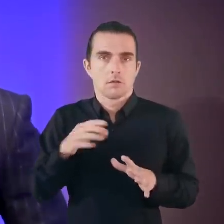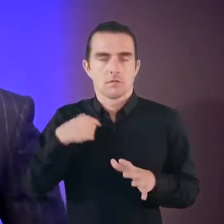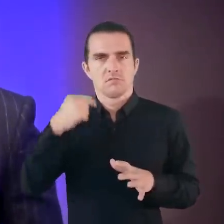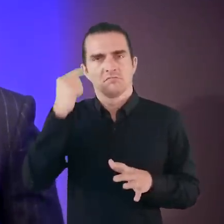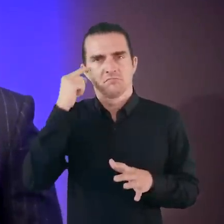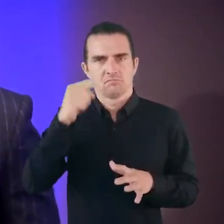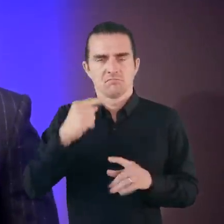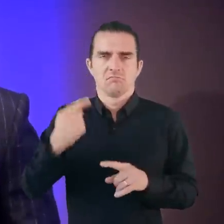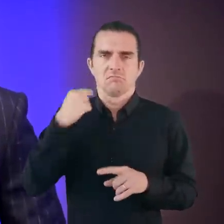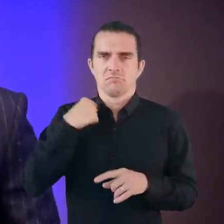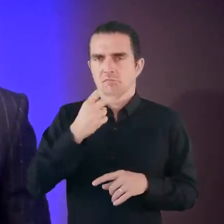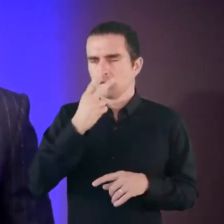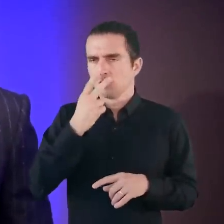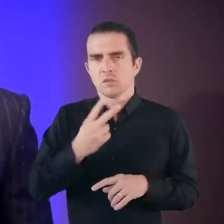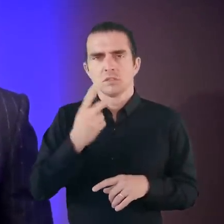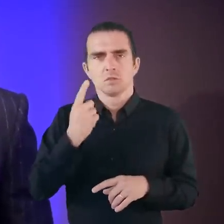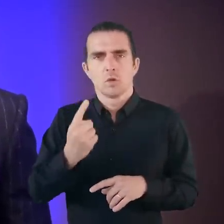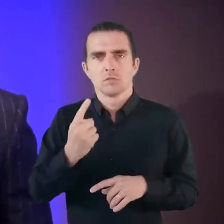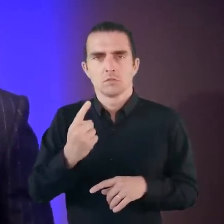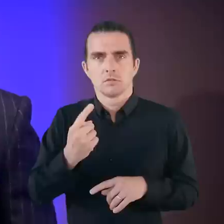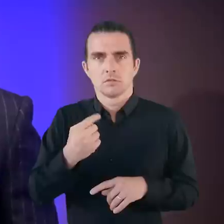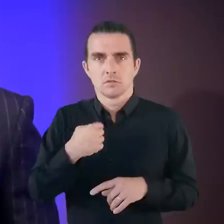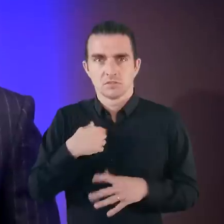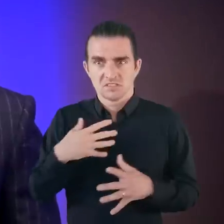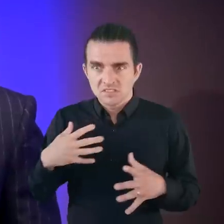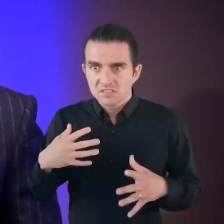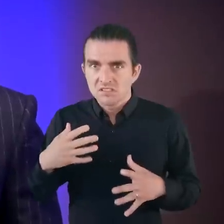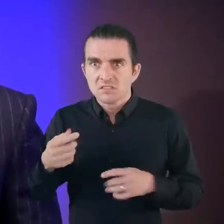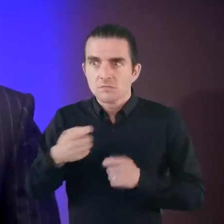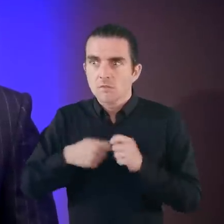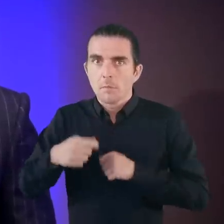that absolutely strangulated me at 21, when I thought I was going to be a dad.